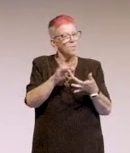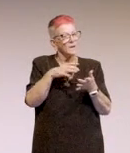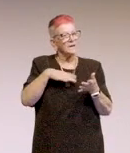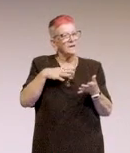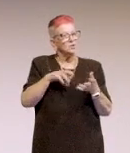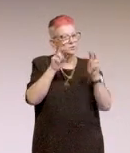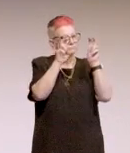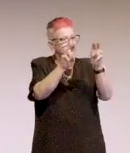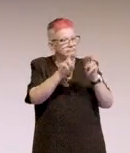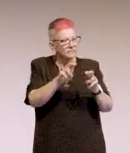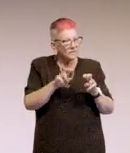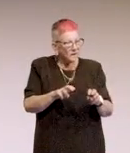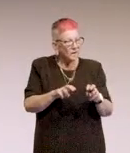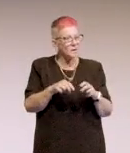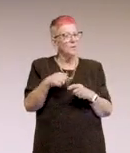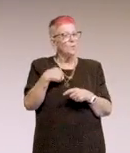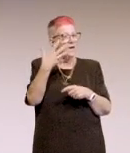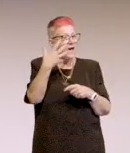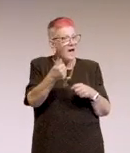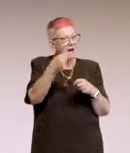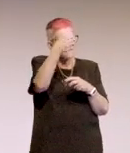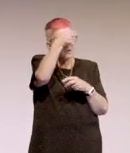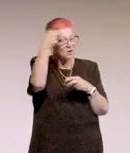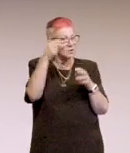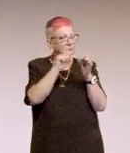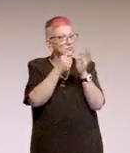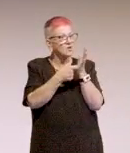We've created a brand thanks to Steph, one of our designers.